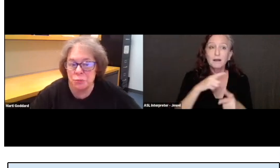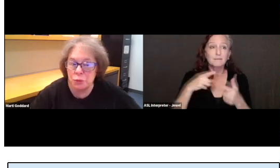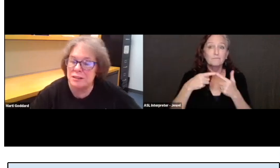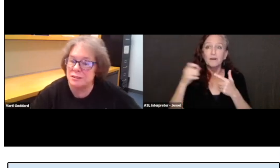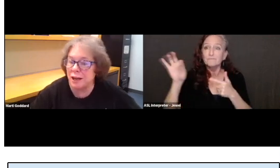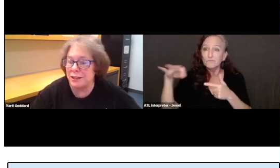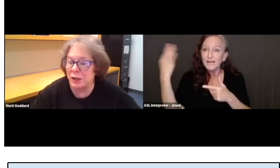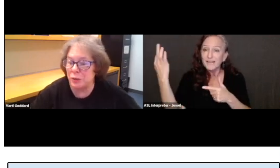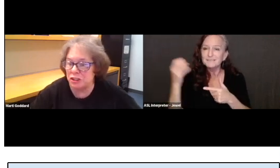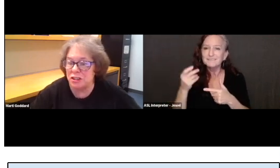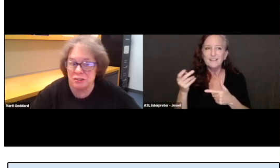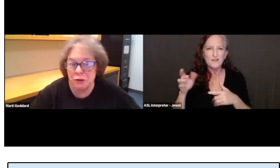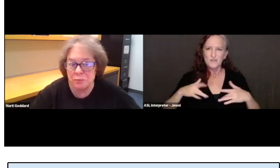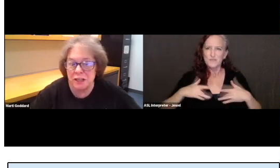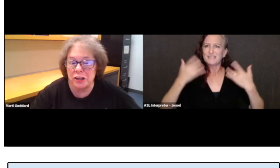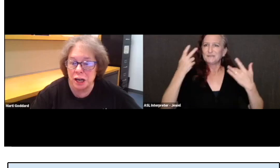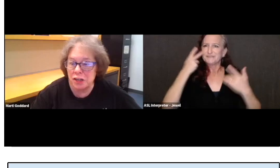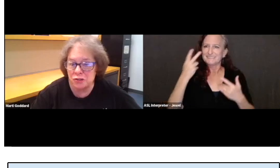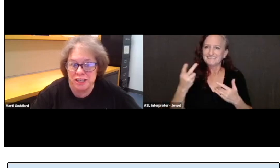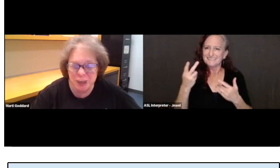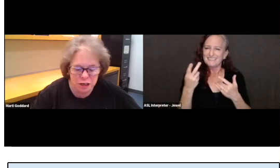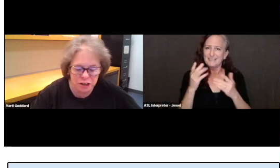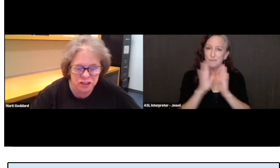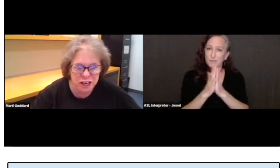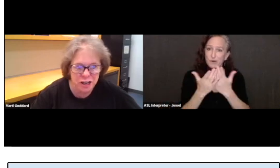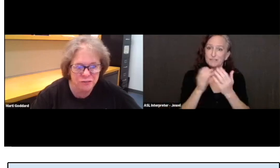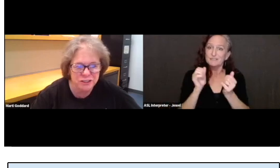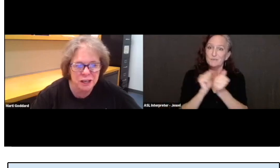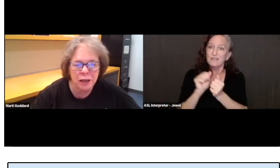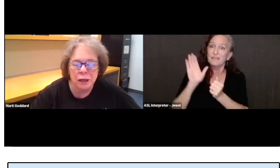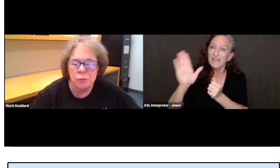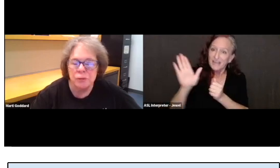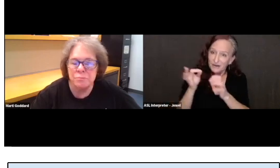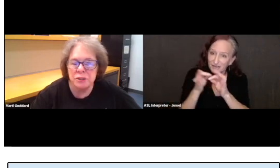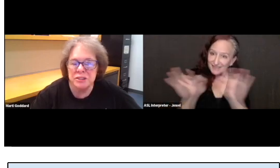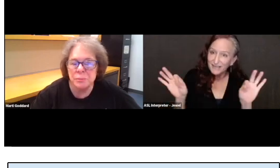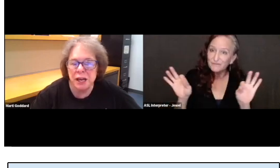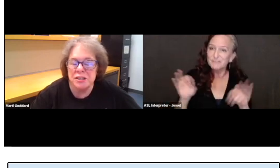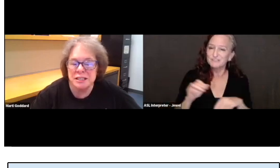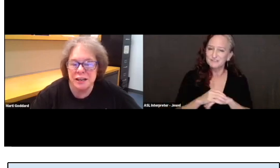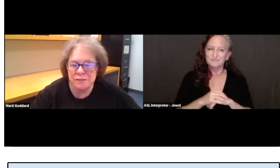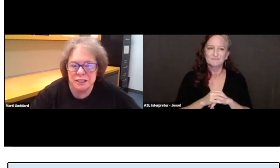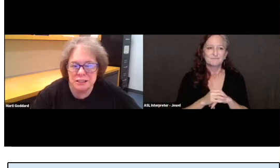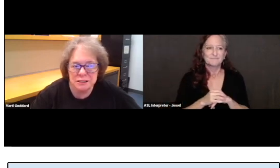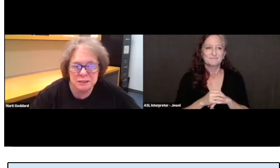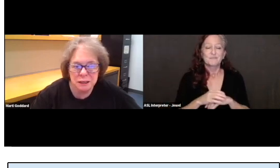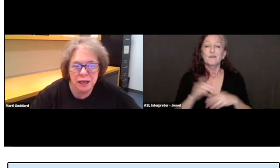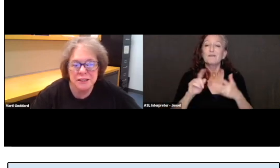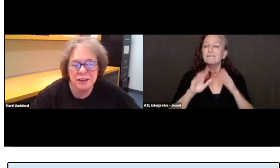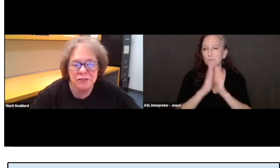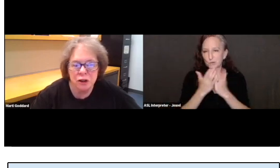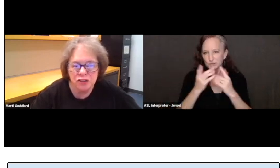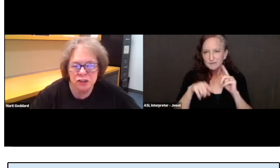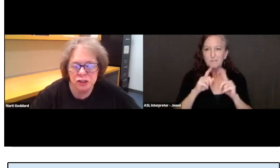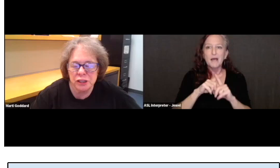with sign languages from their country on our shelves. We have books about deafness and deaf culture,